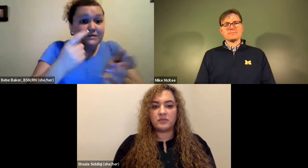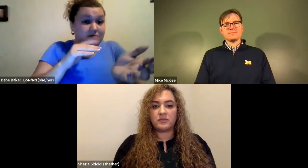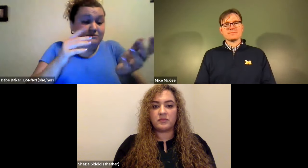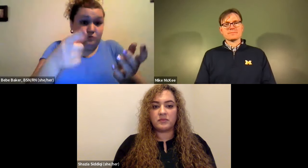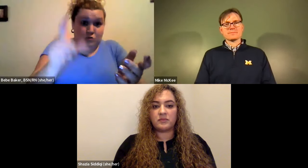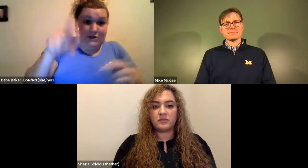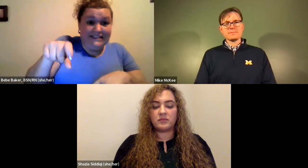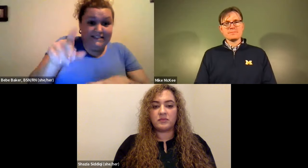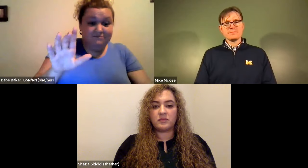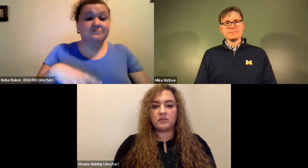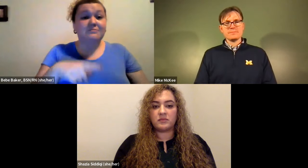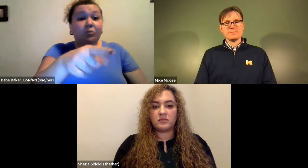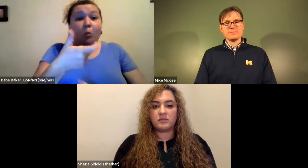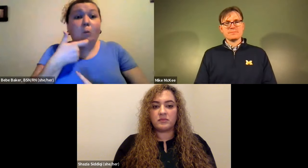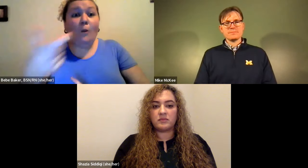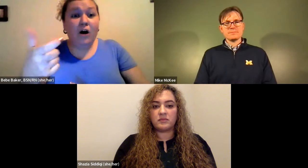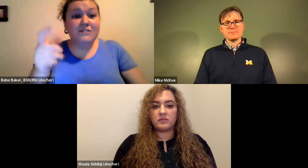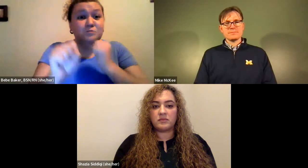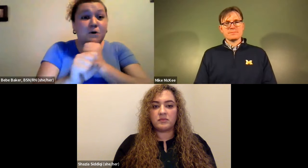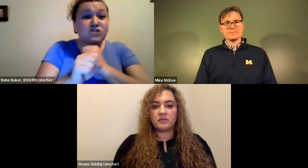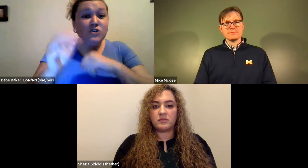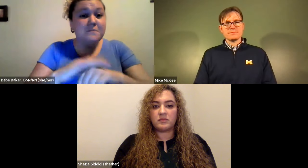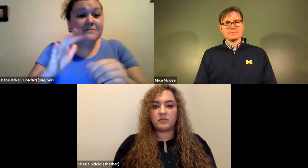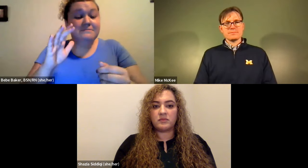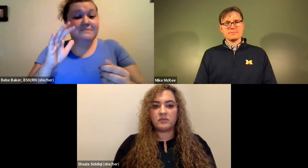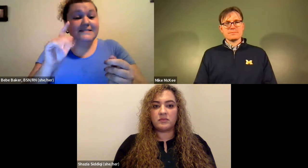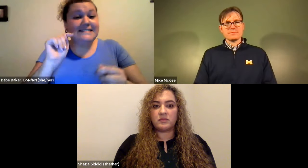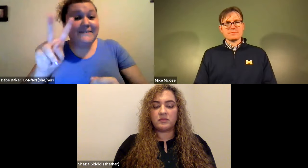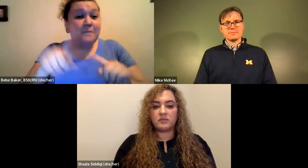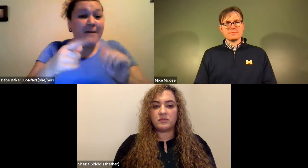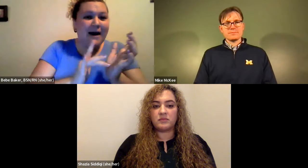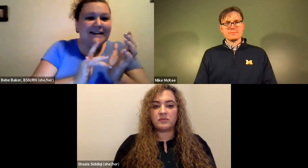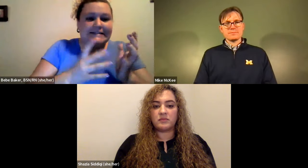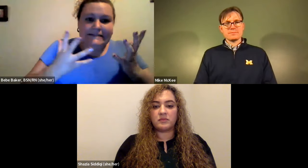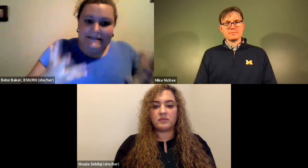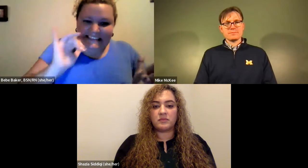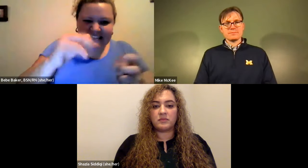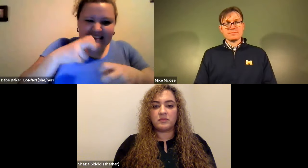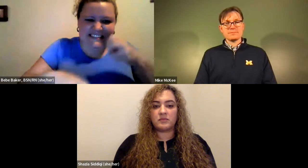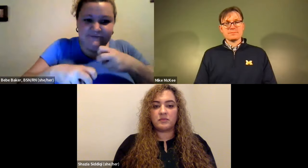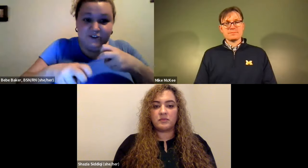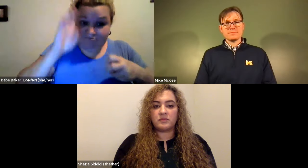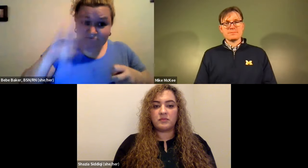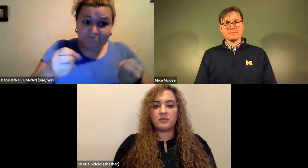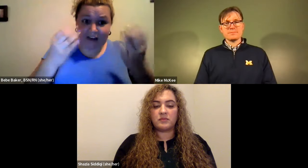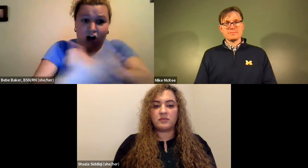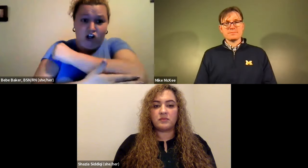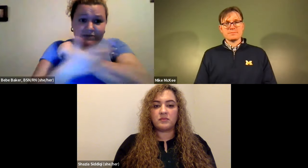Cristine Saunders: or which kind of treatments that you would need so if you're watching advertisements on TV about specific medications.